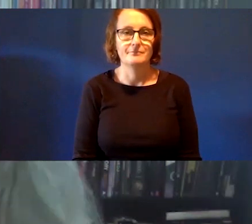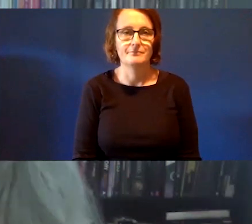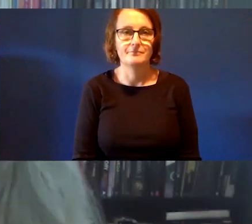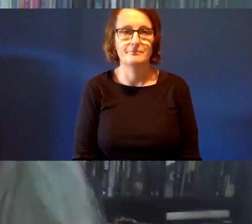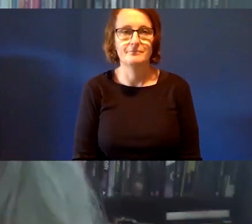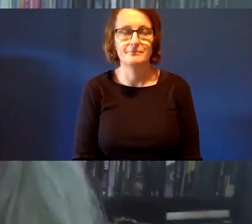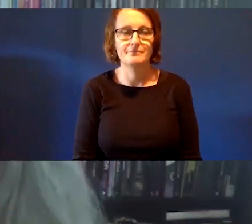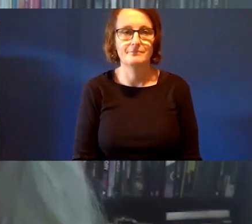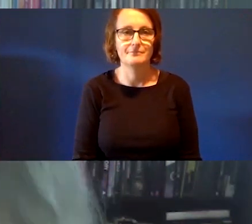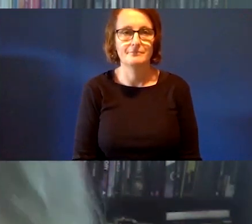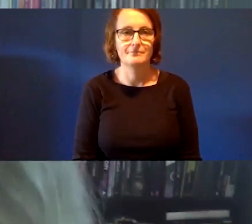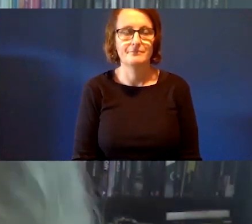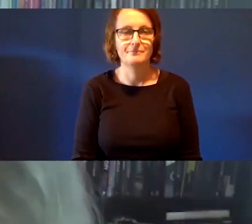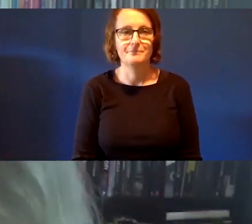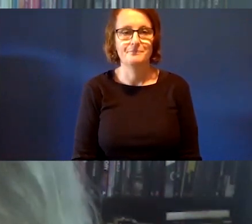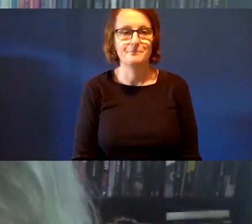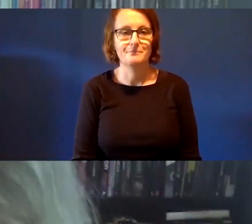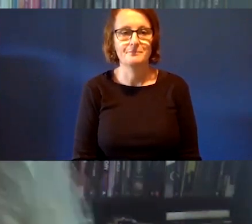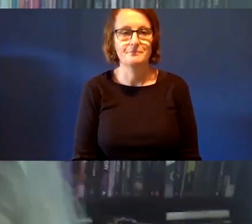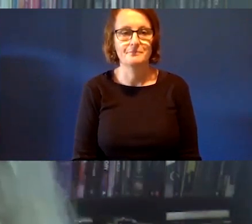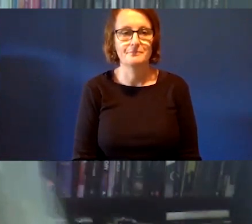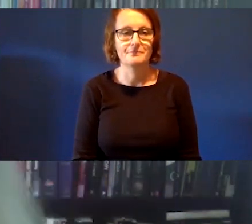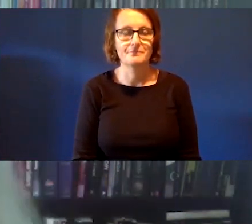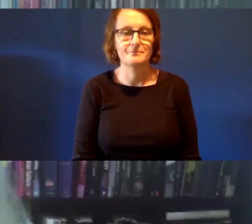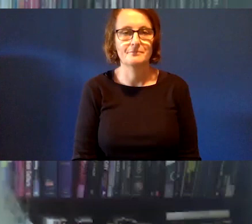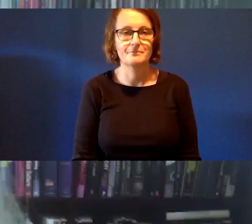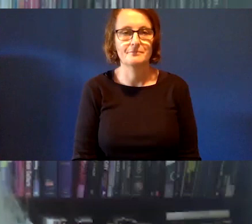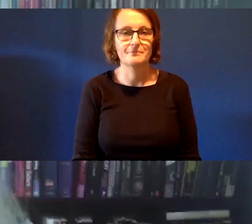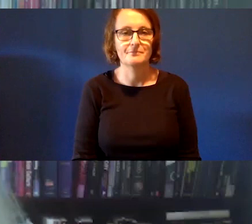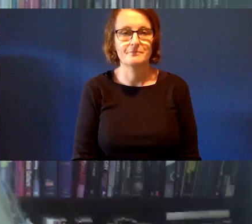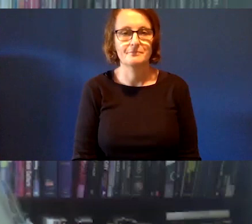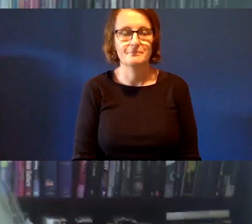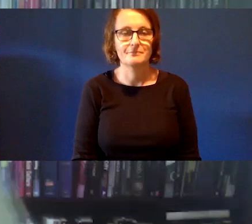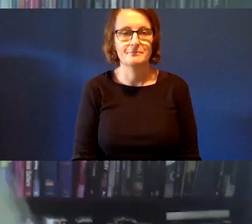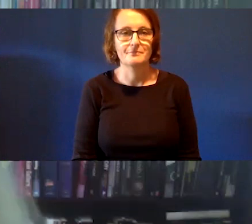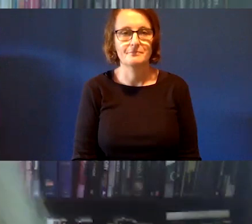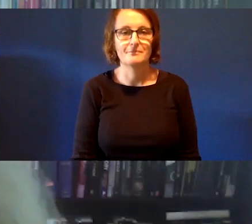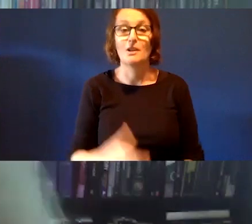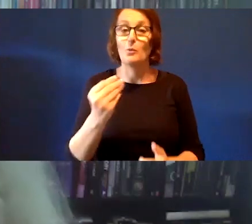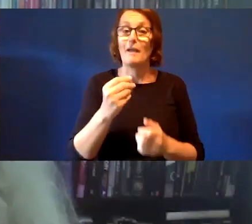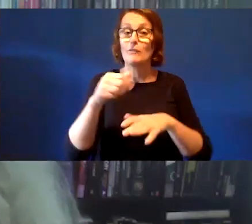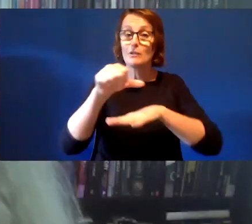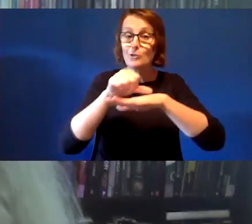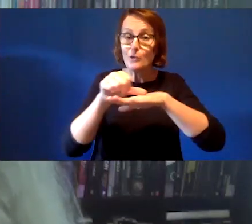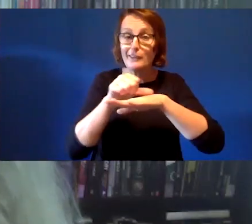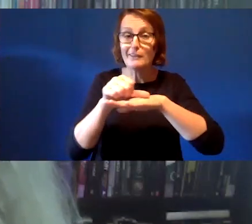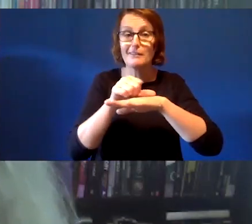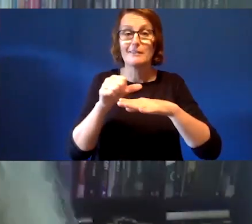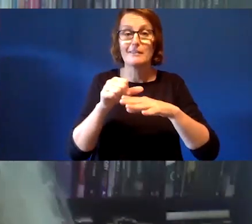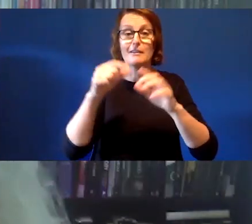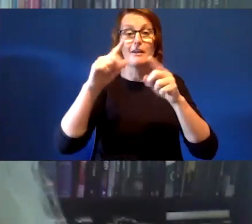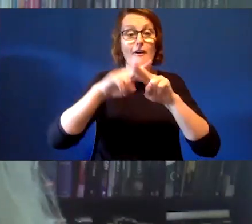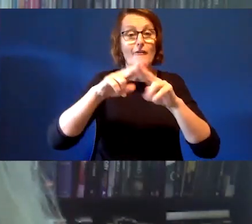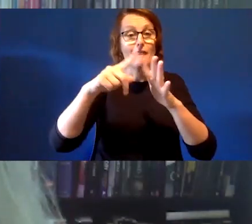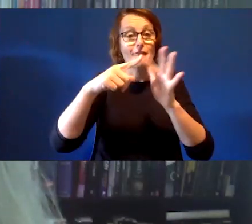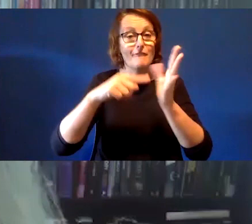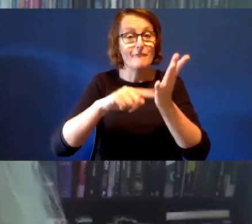"Kitty" we have cookies, feathers, we have got a watch, we